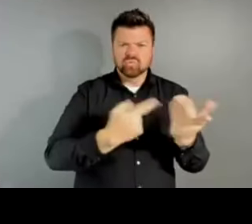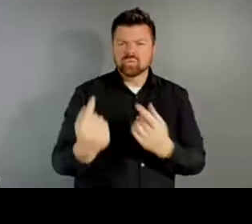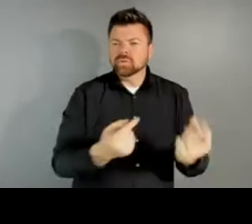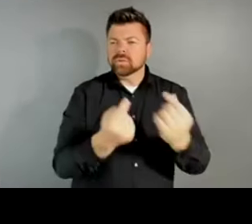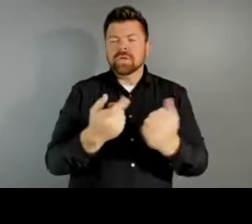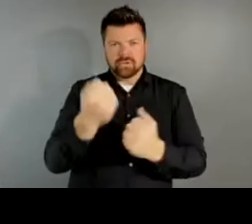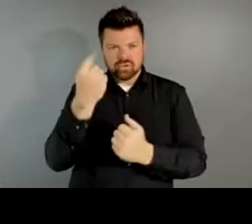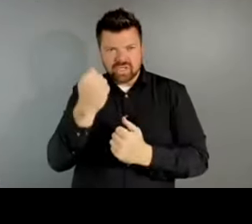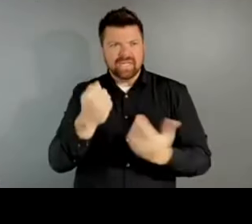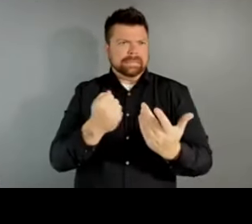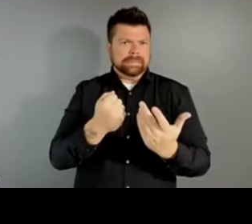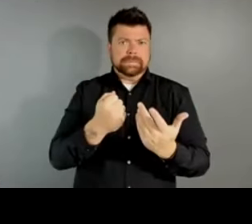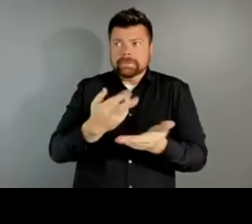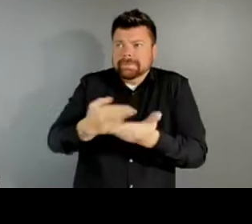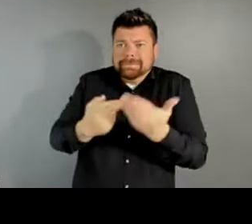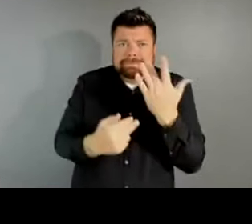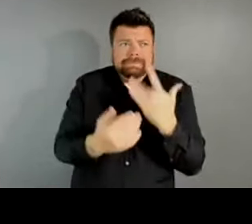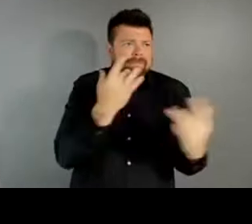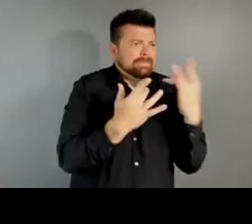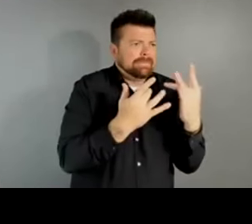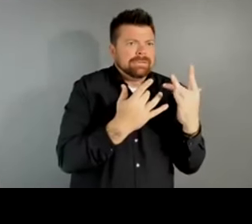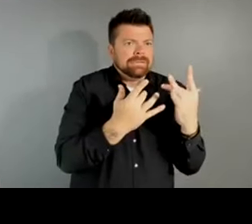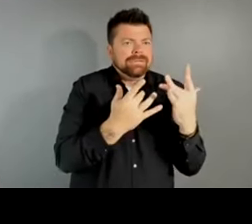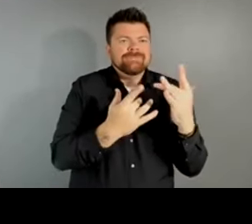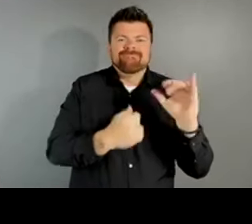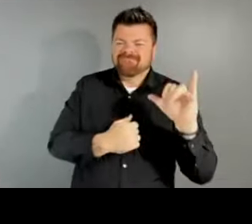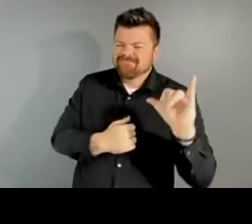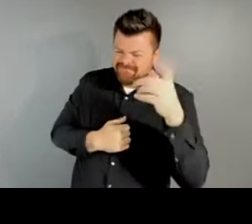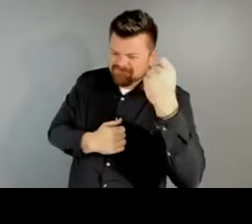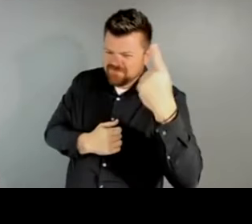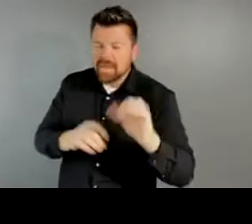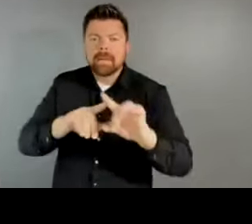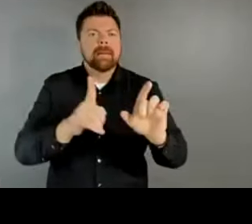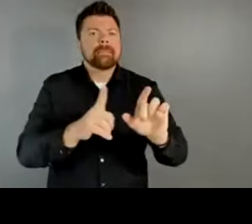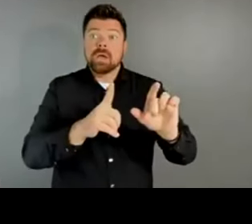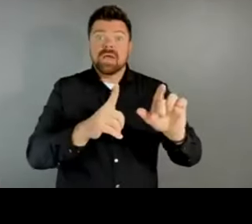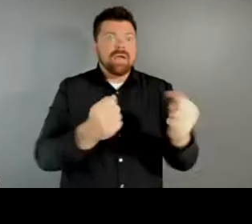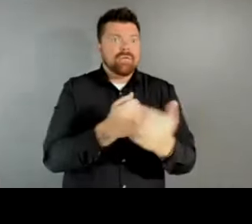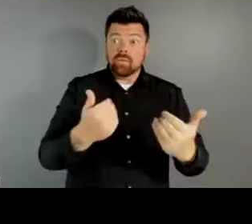that is the reality, but if there's a way that we can leverage what we do have and the collaboration